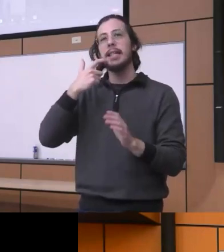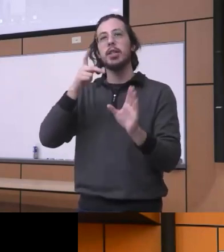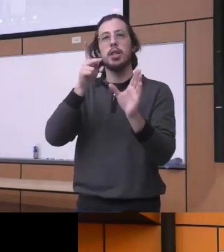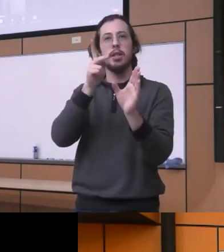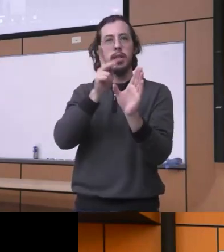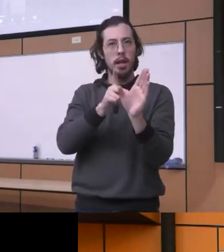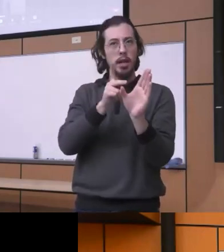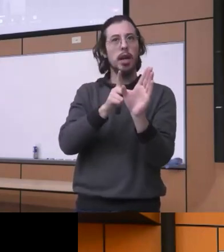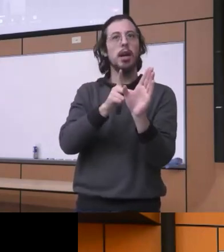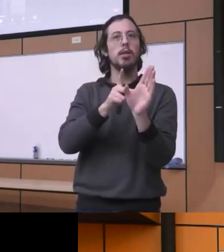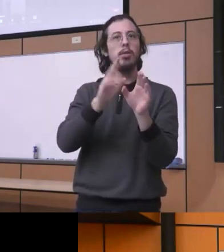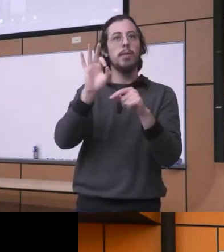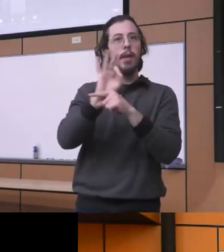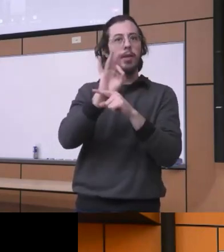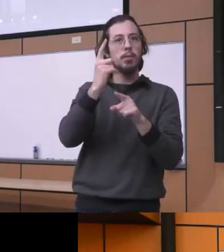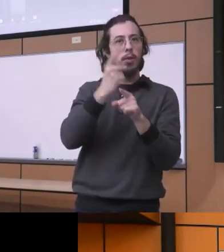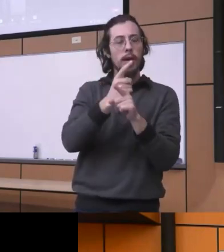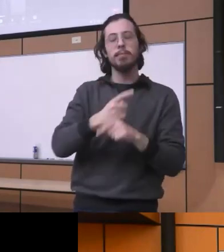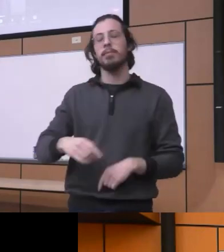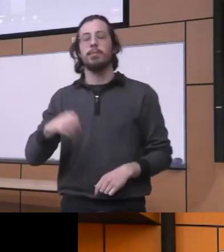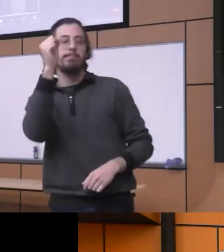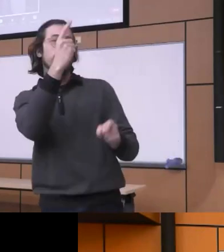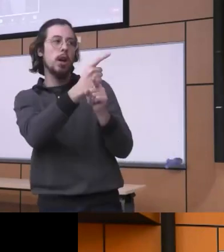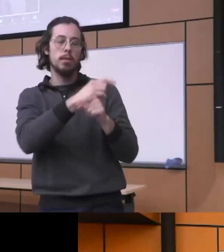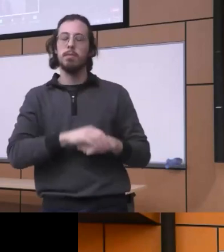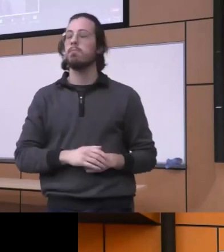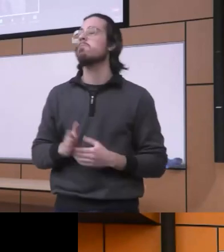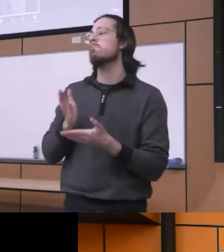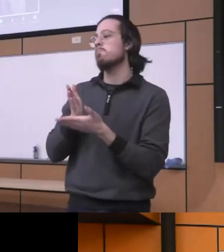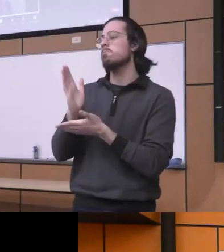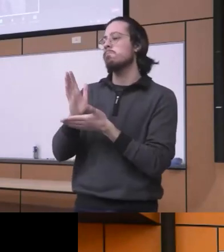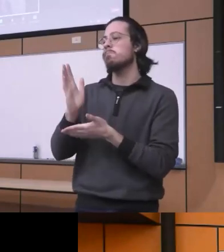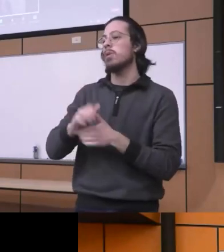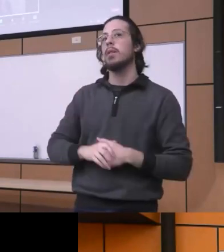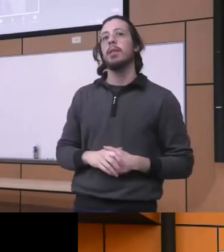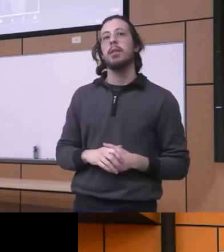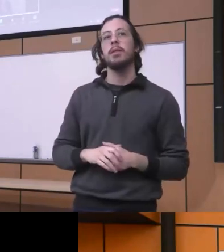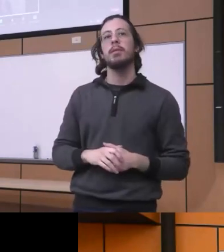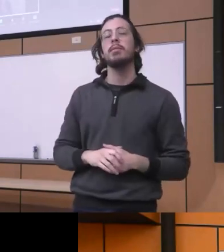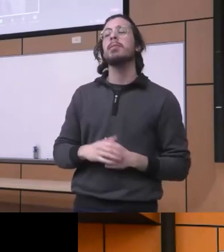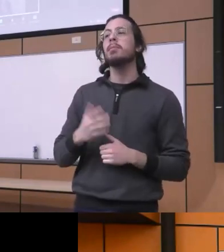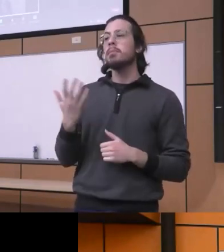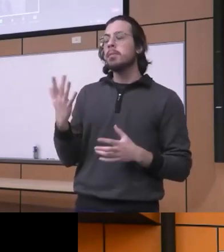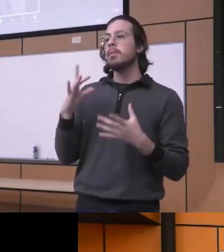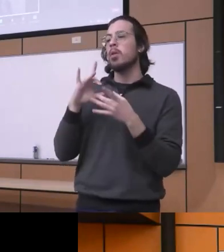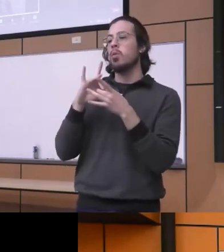is a Psychiatry okay got it yeah you know uh so in terms of the strategy you know your question